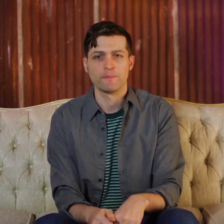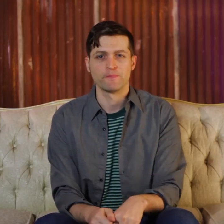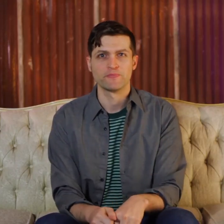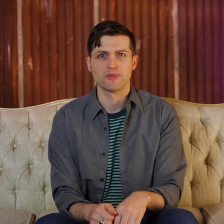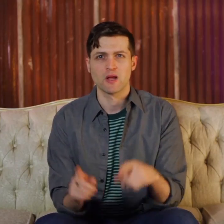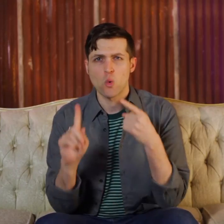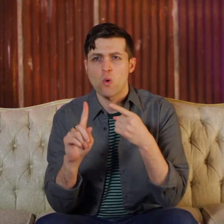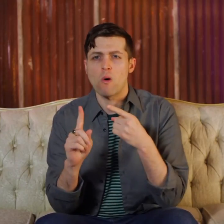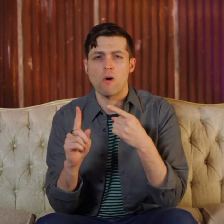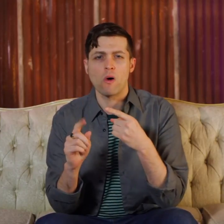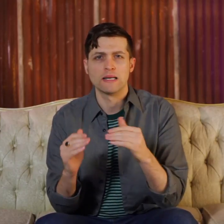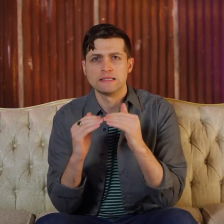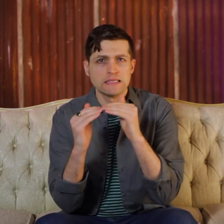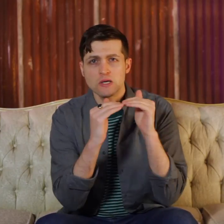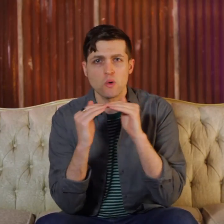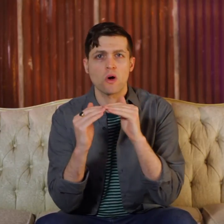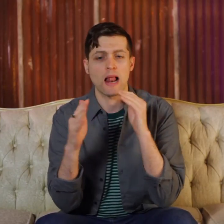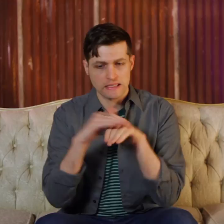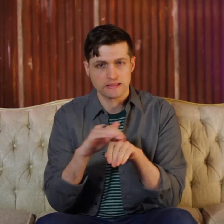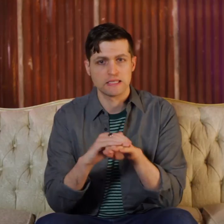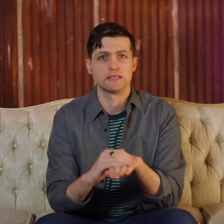Our goal is equal access.